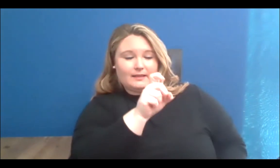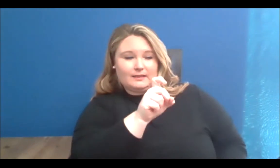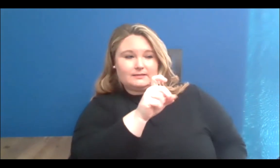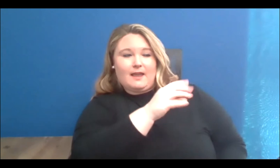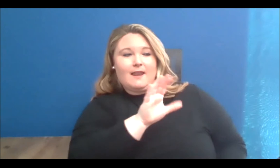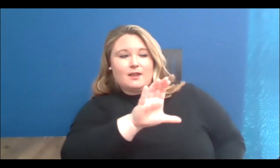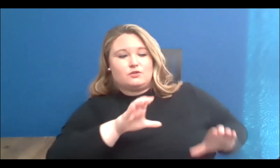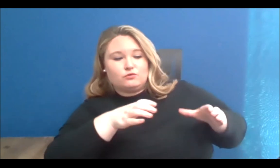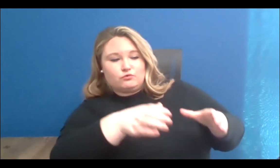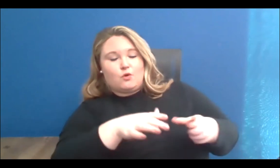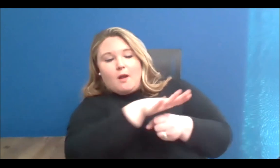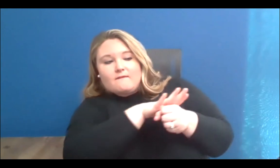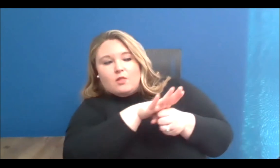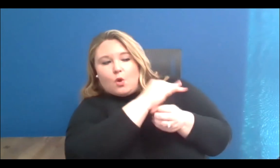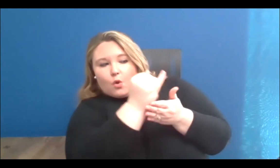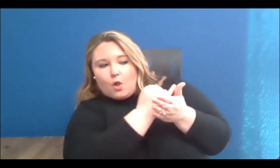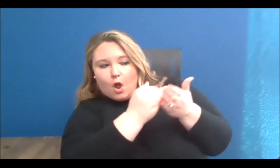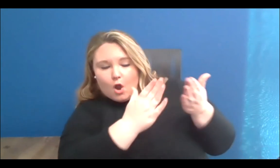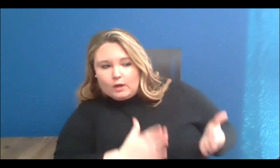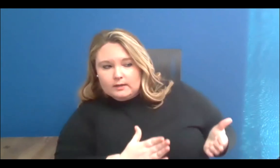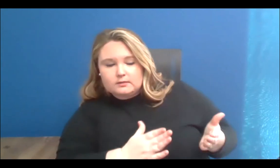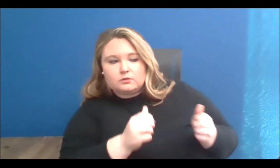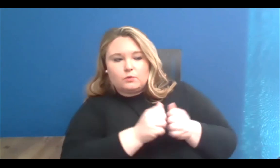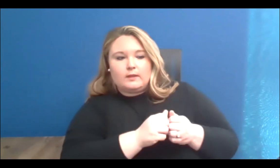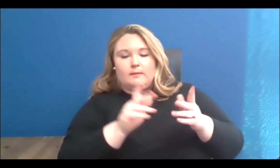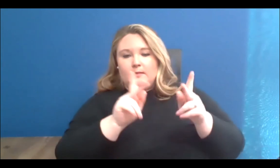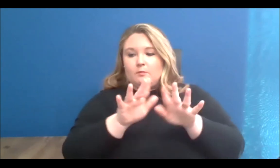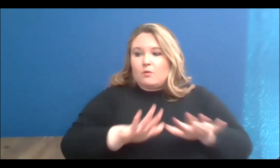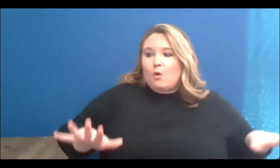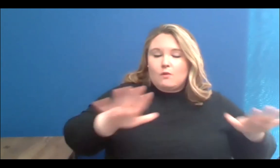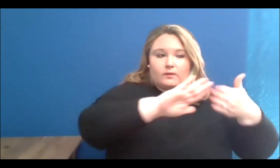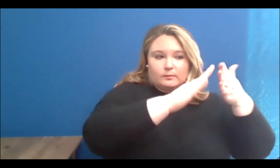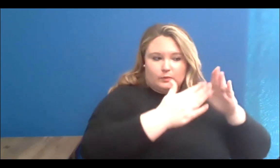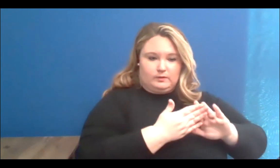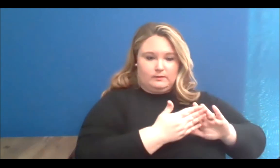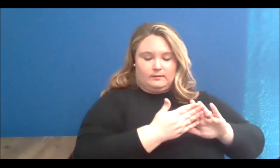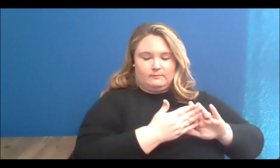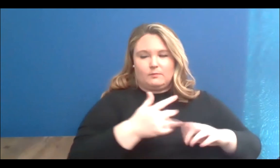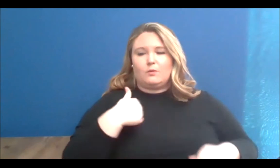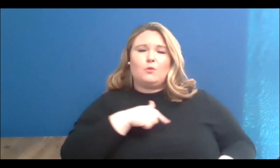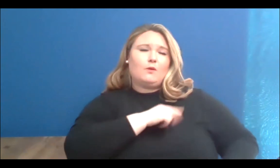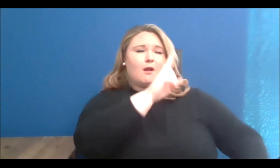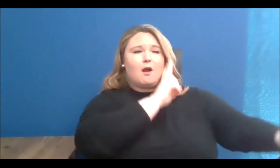local artists and a design created with neighbourhood participation We are honoured to continue to work with Muse ARTS